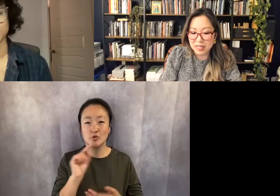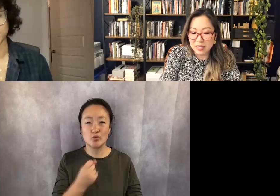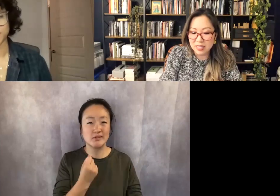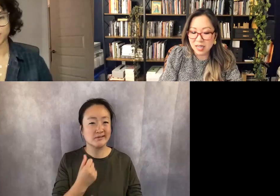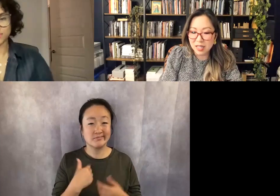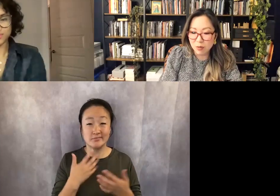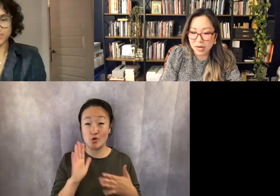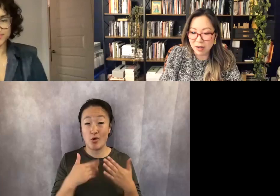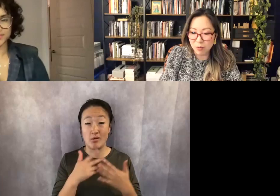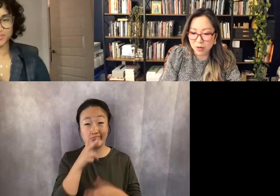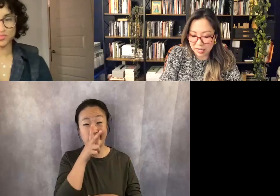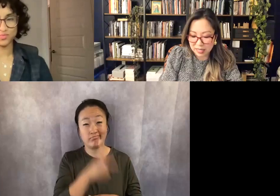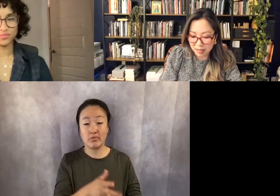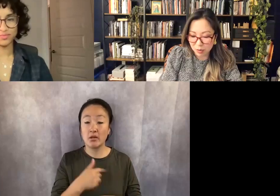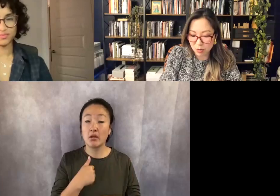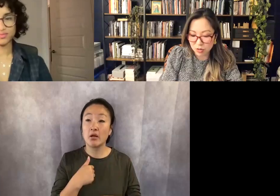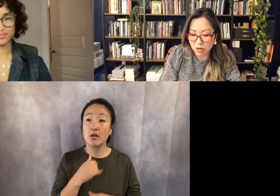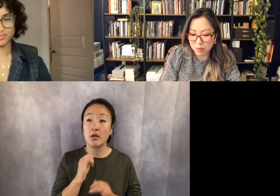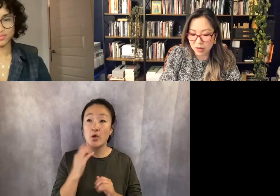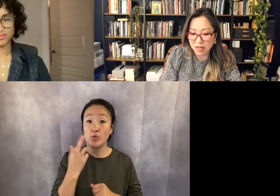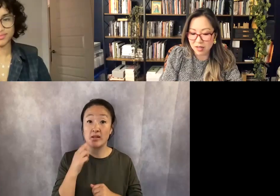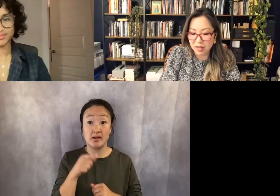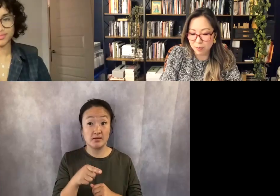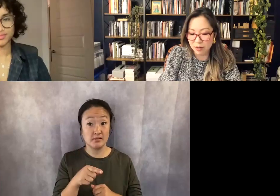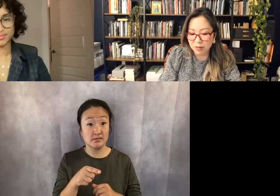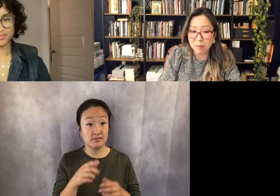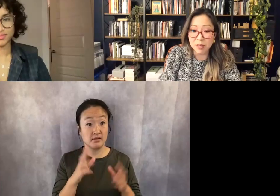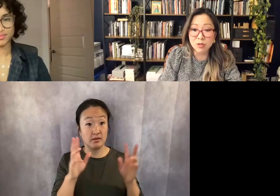But suddenly, when I realized that the book was called Bianca, I was like, but there's